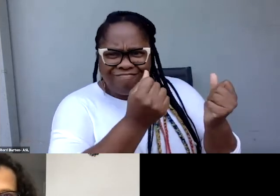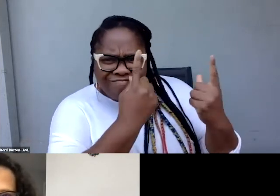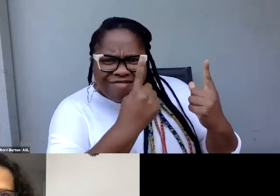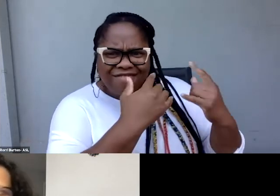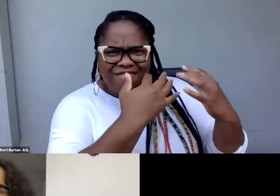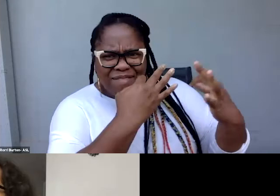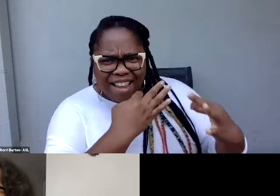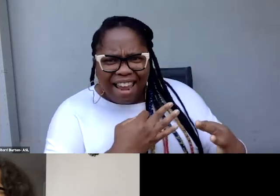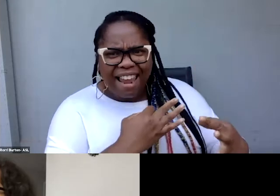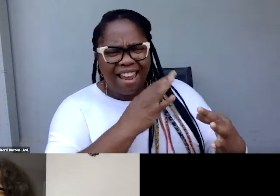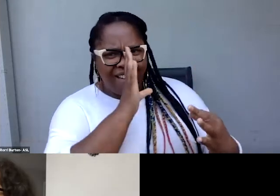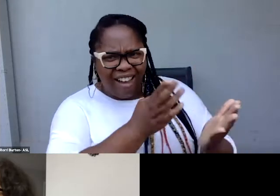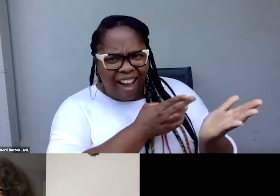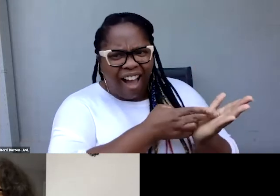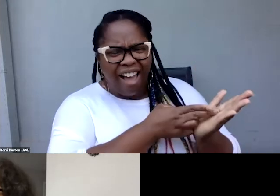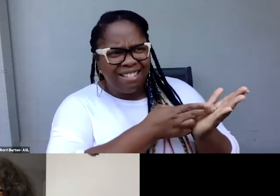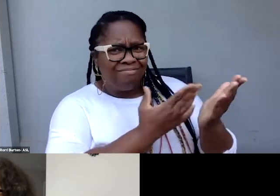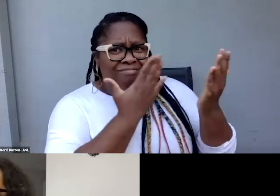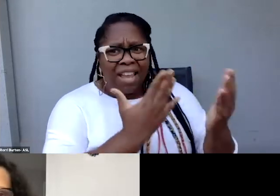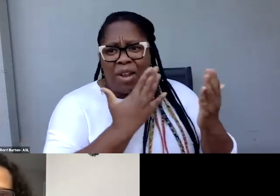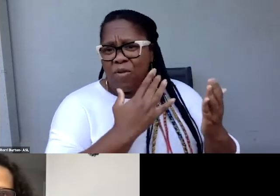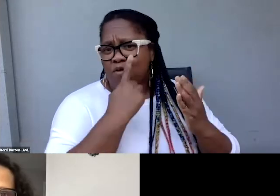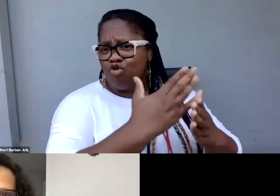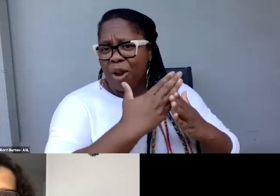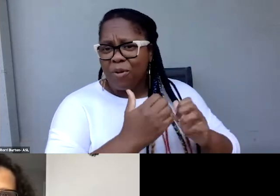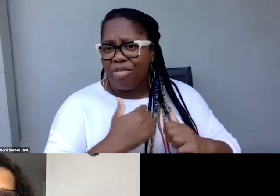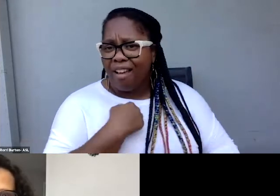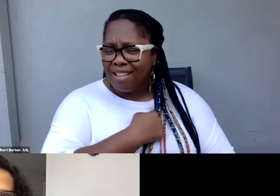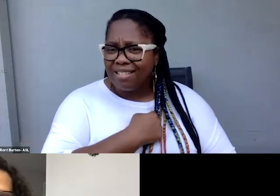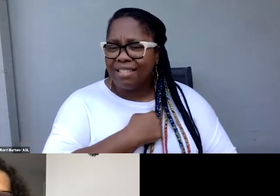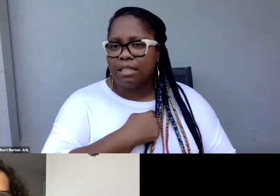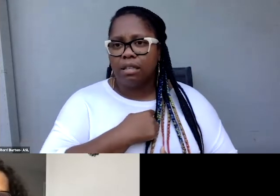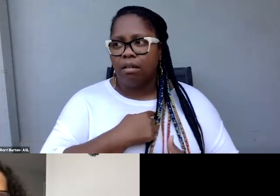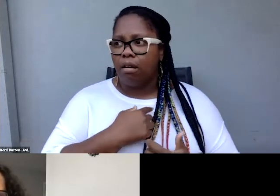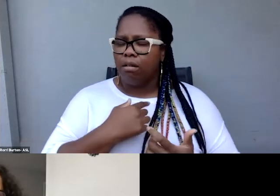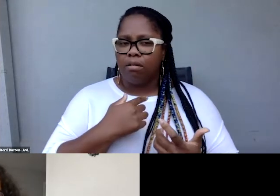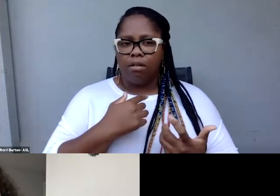shared and for reinforcing what I love so much about this work.